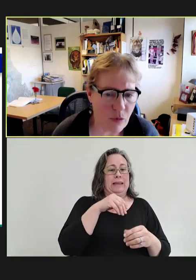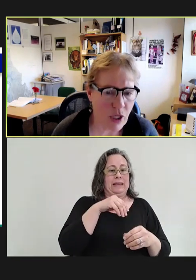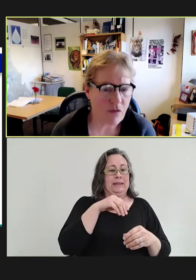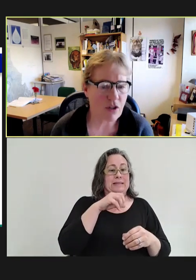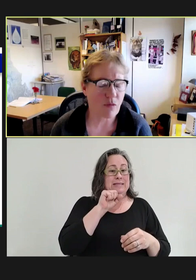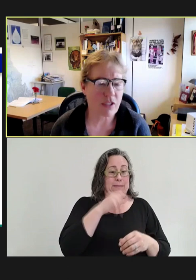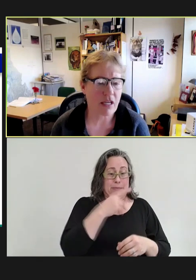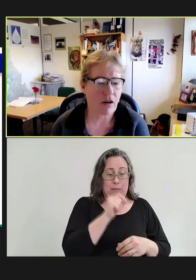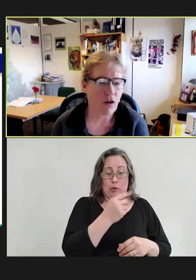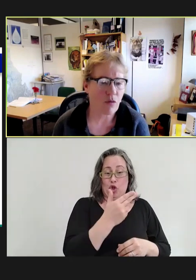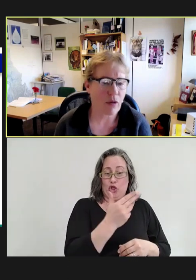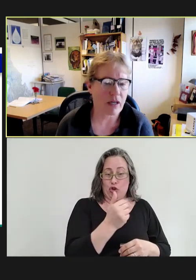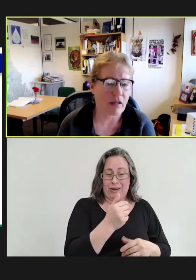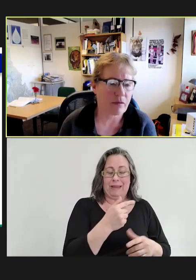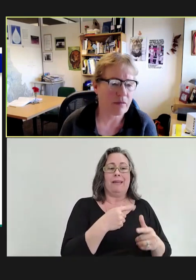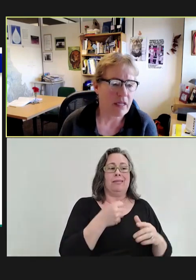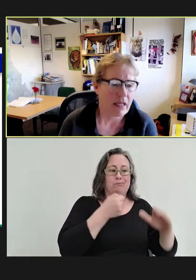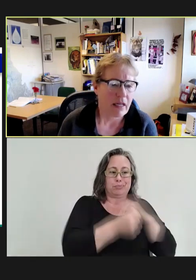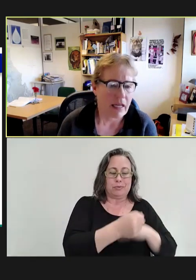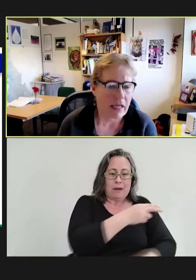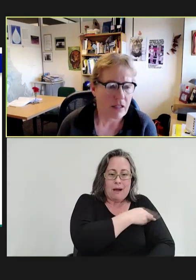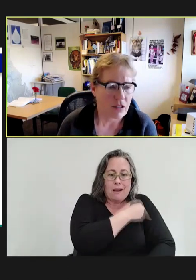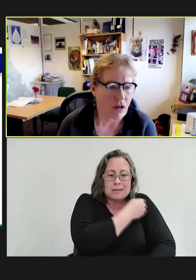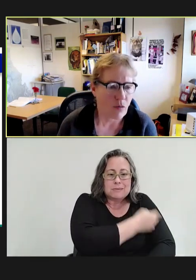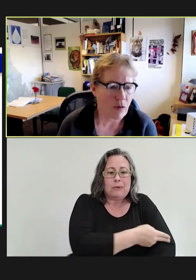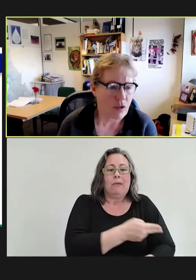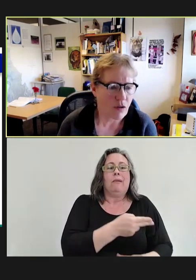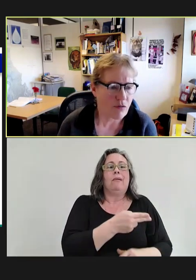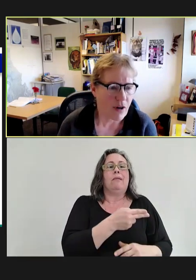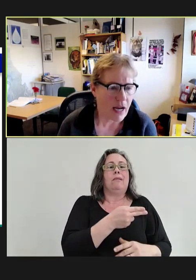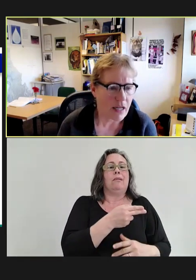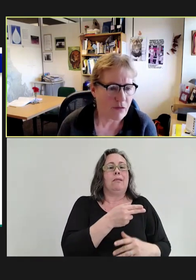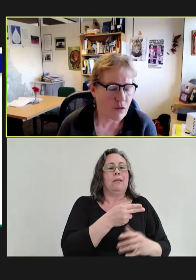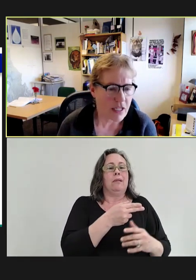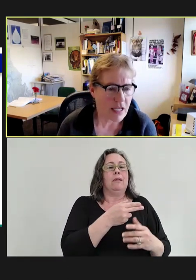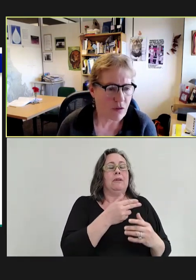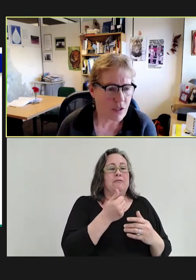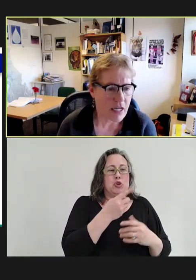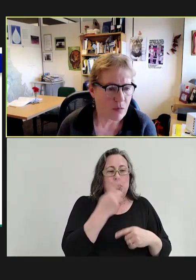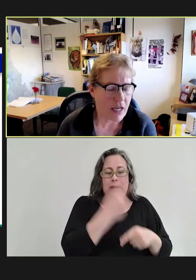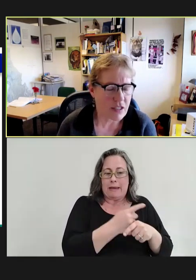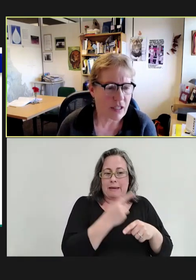recovered, and was sent home. And we were notified a few days after he was hospitalized that they